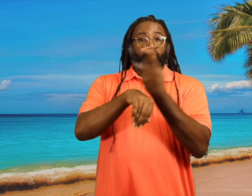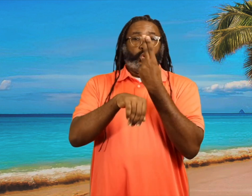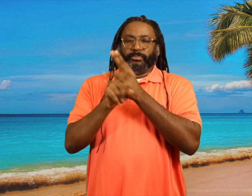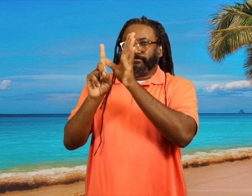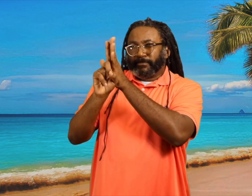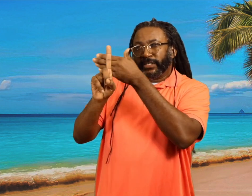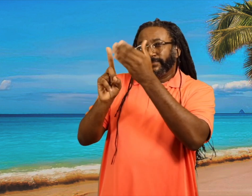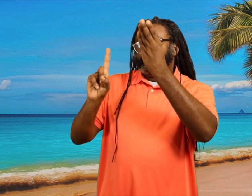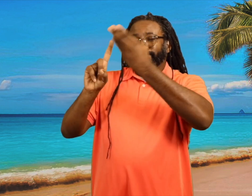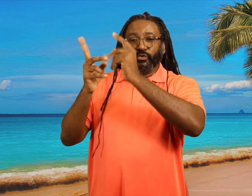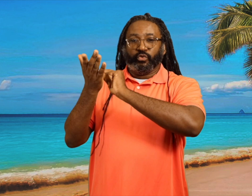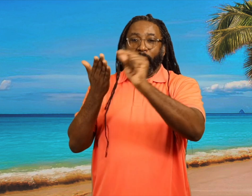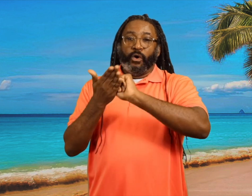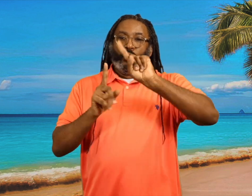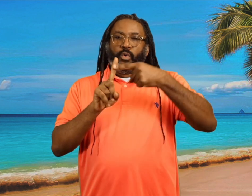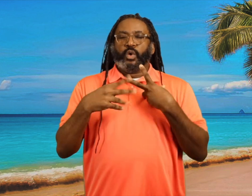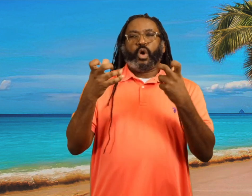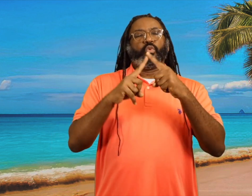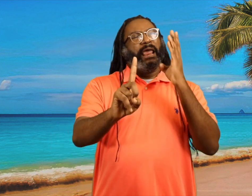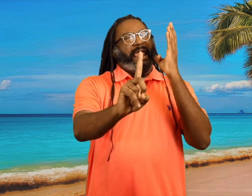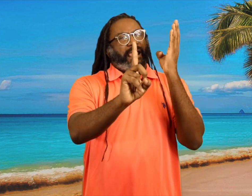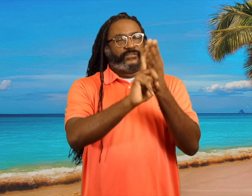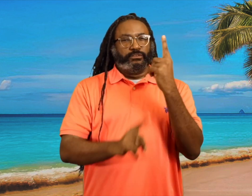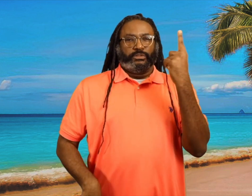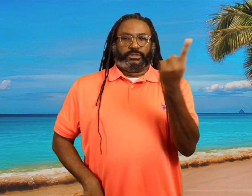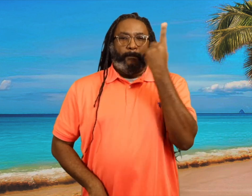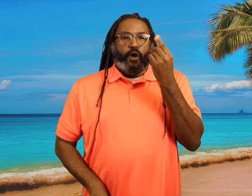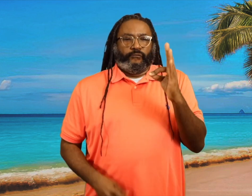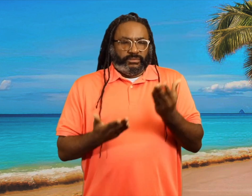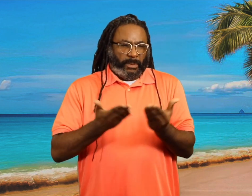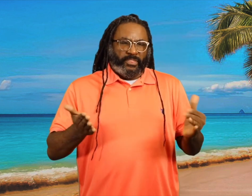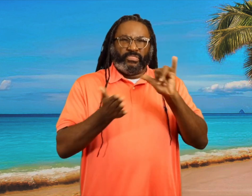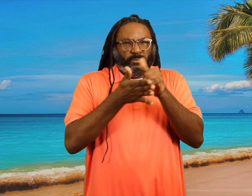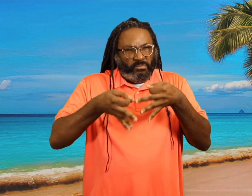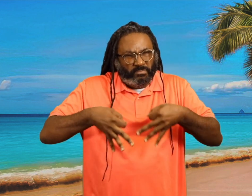We use persuasive writing when we want to convince someone of something that is